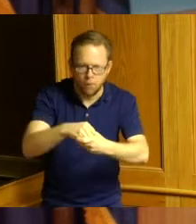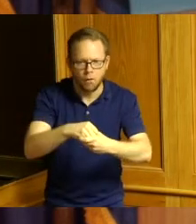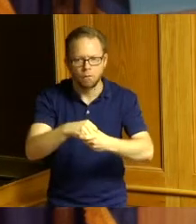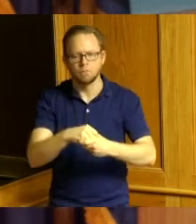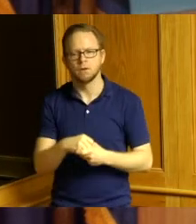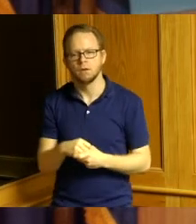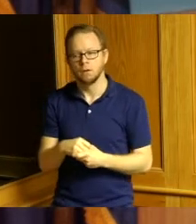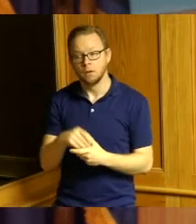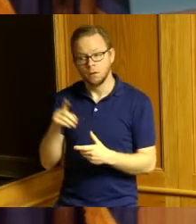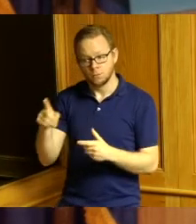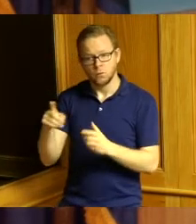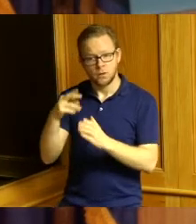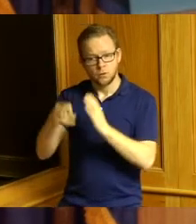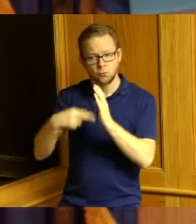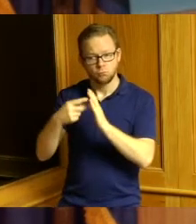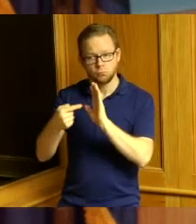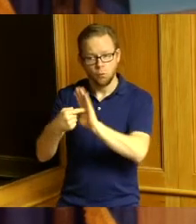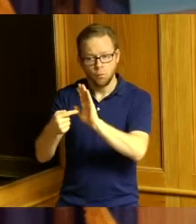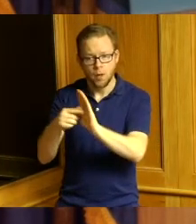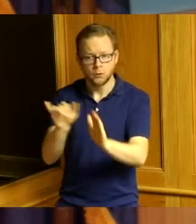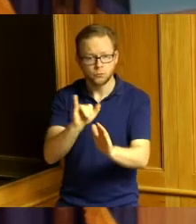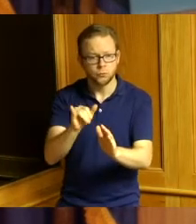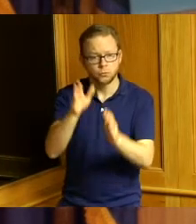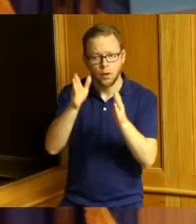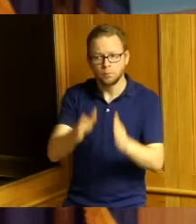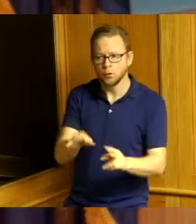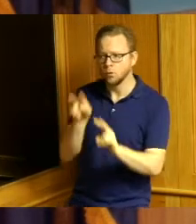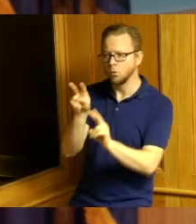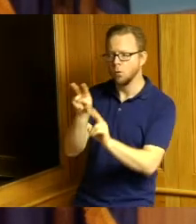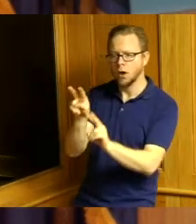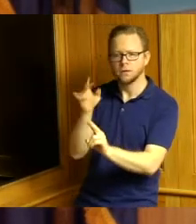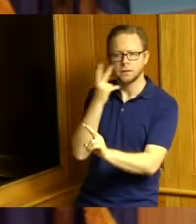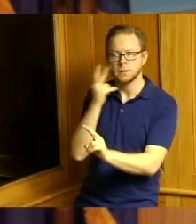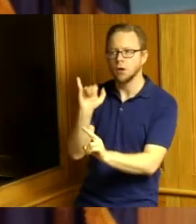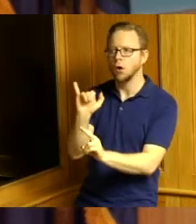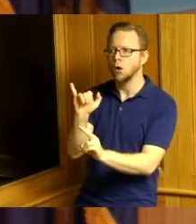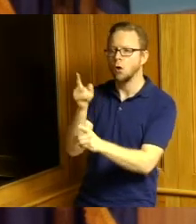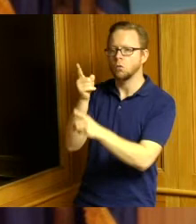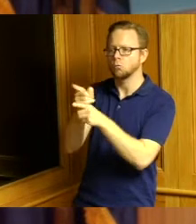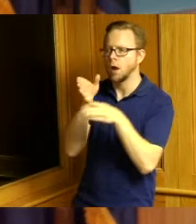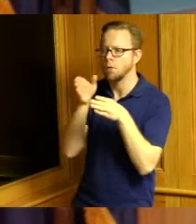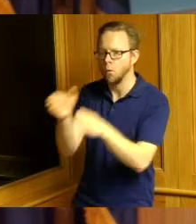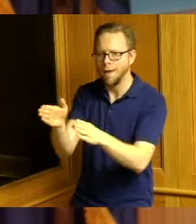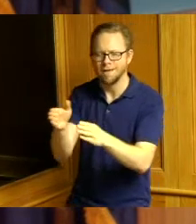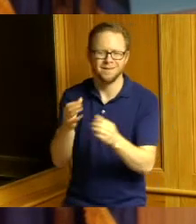that someone watching to see how to do it the right way versus a lot of times we put a lot of